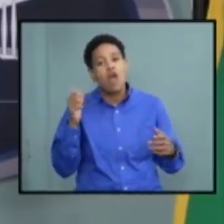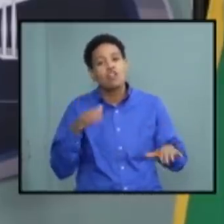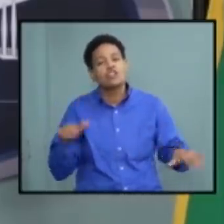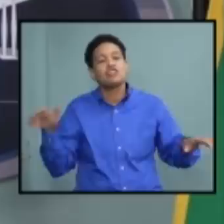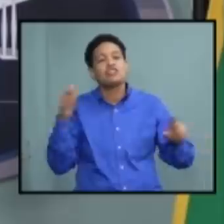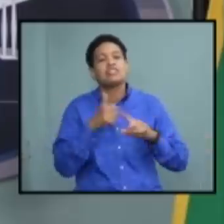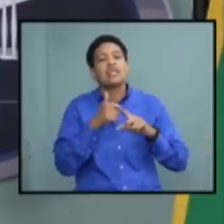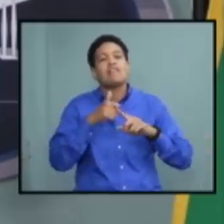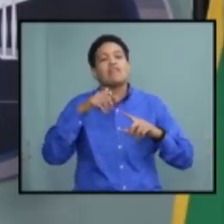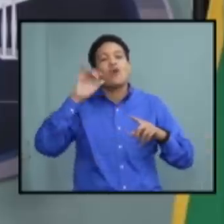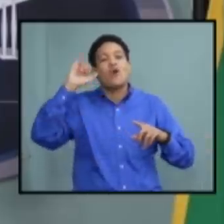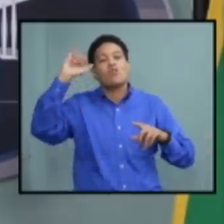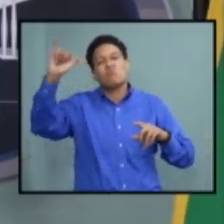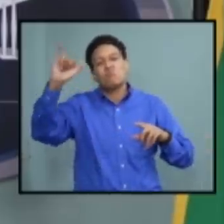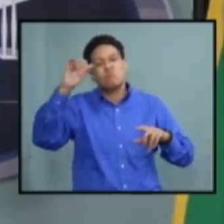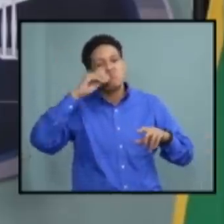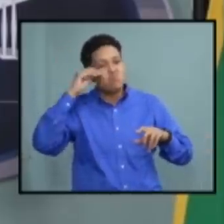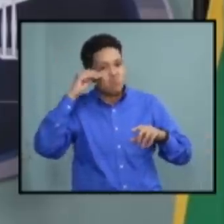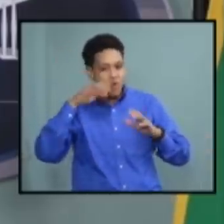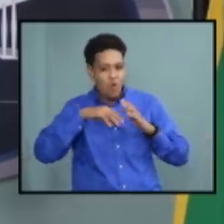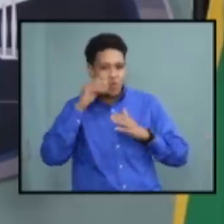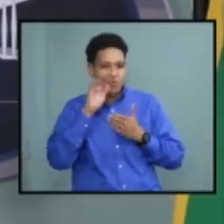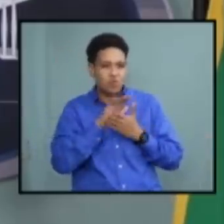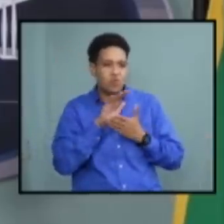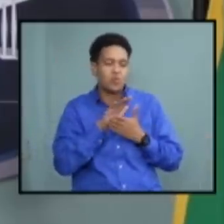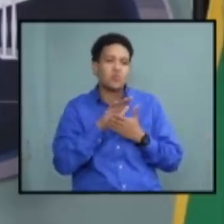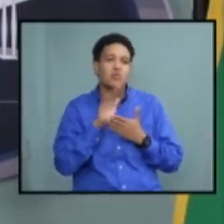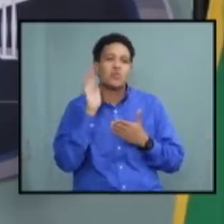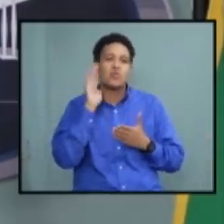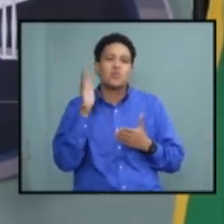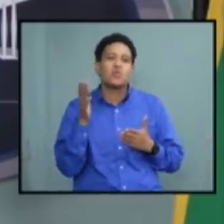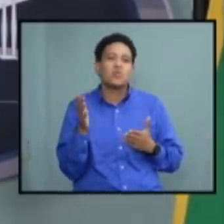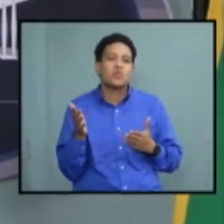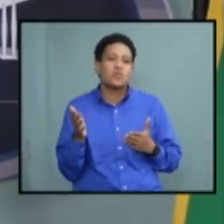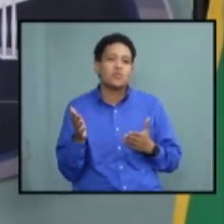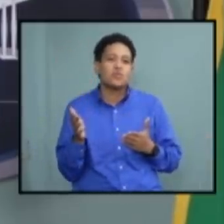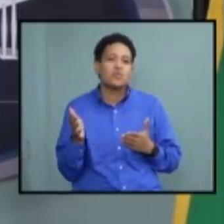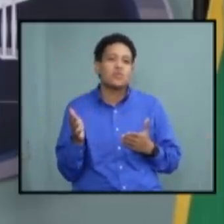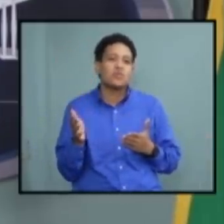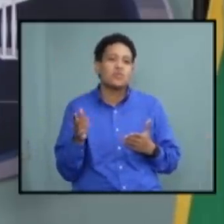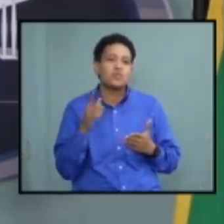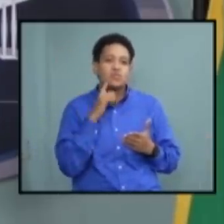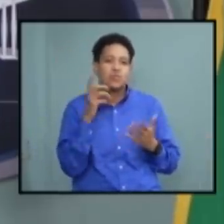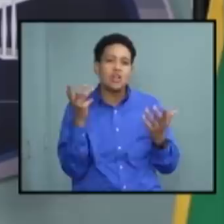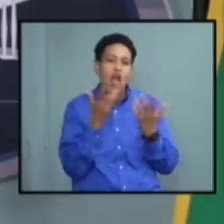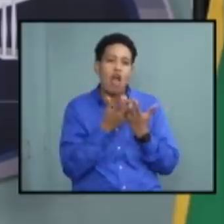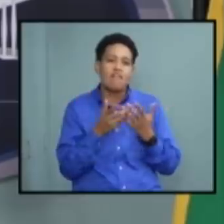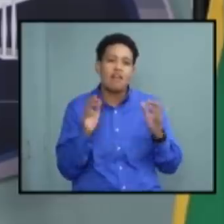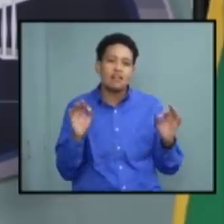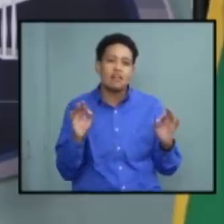of school and it will be quite quite convenient we will get through quite